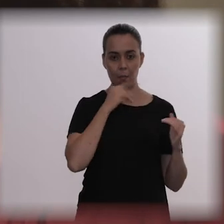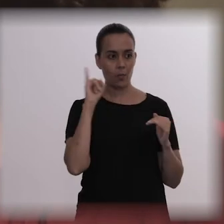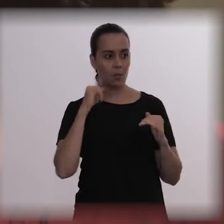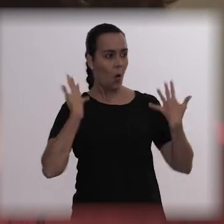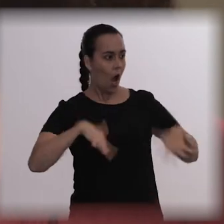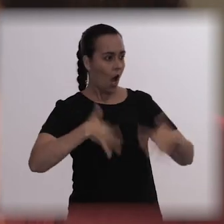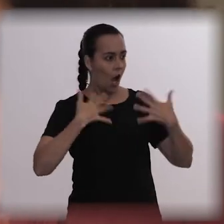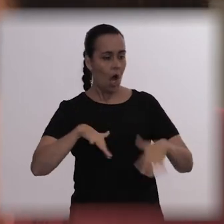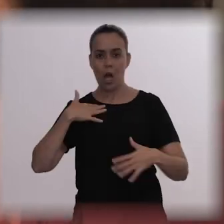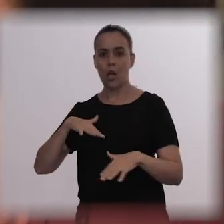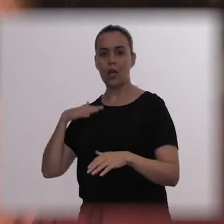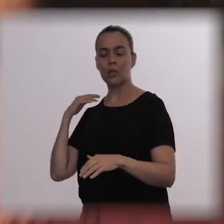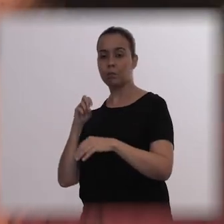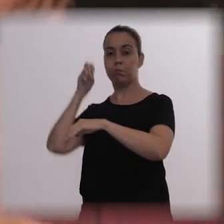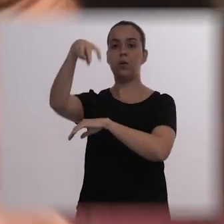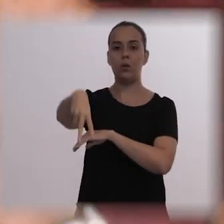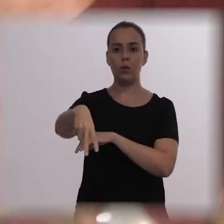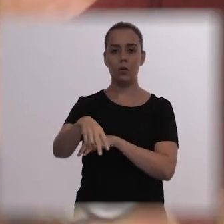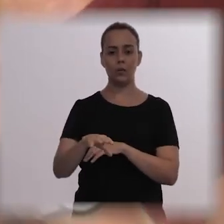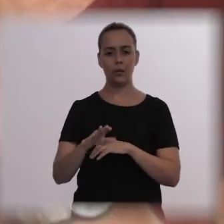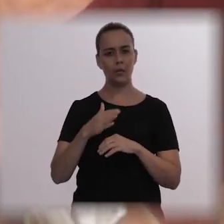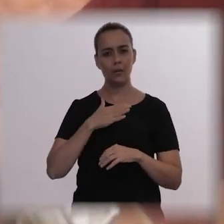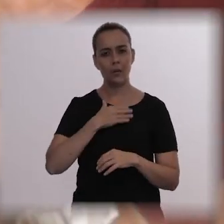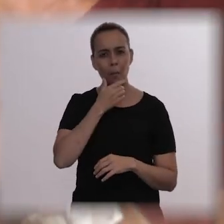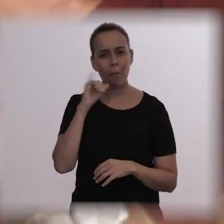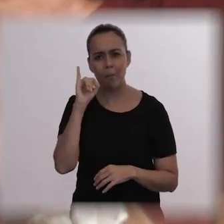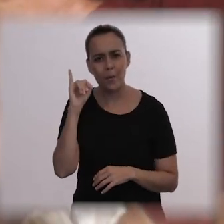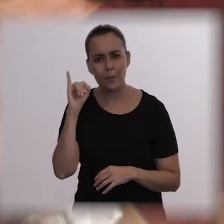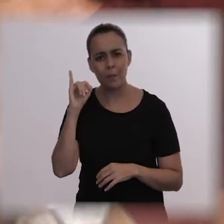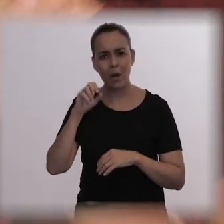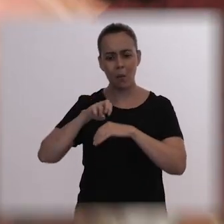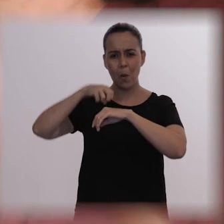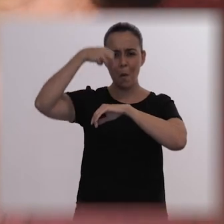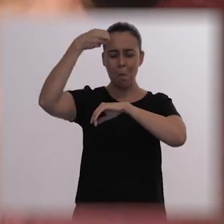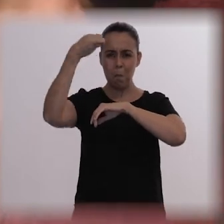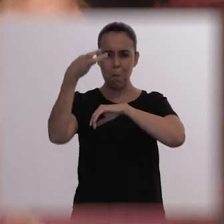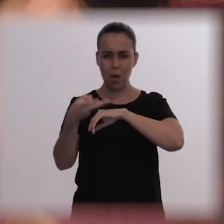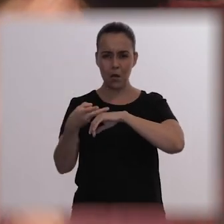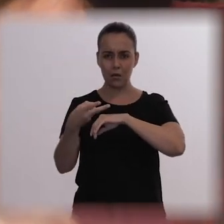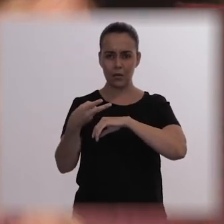And when he fell he didn't fall awkwardly, he fell in a way, that it looked as if he had chosen the way he would fall.